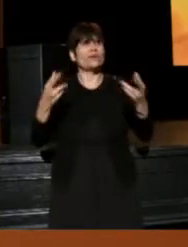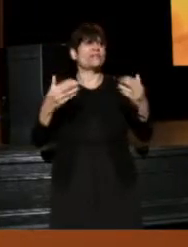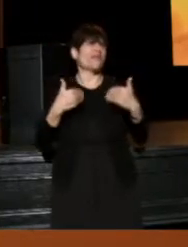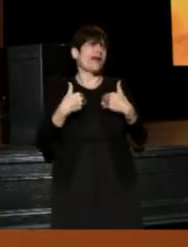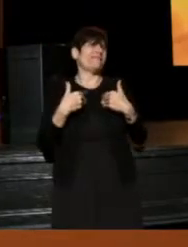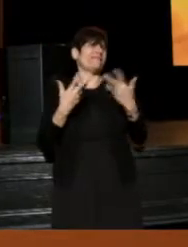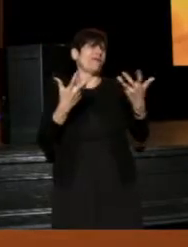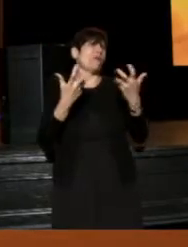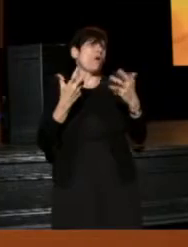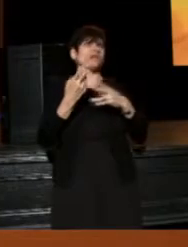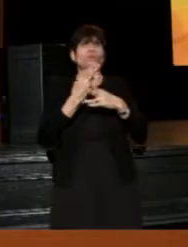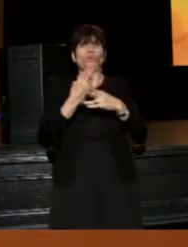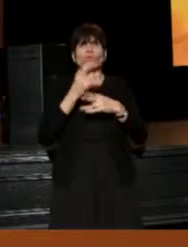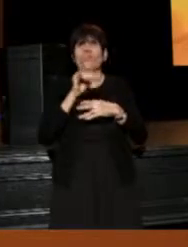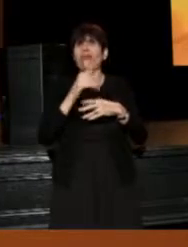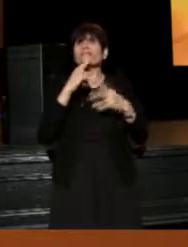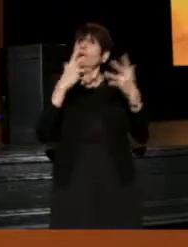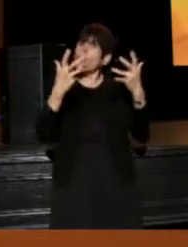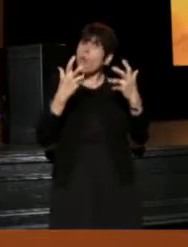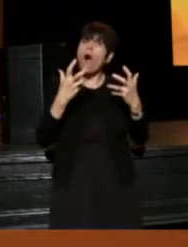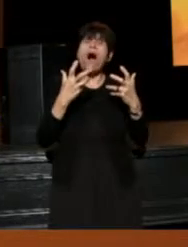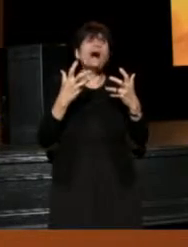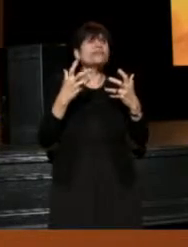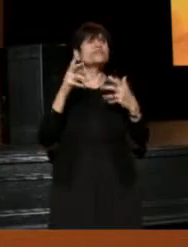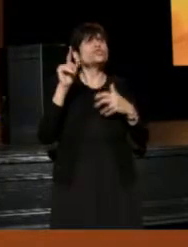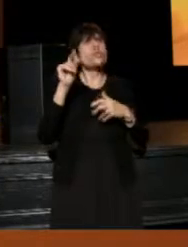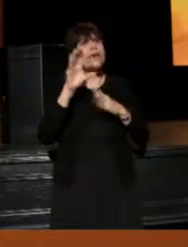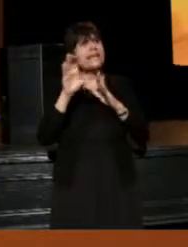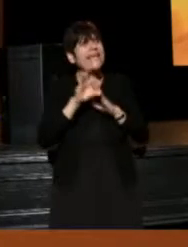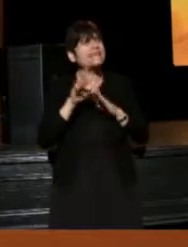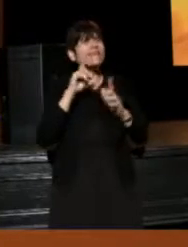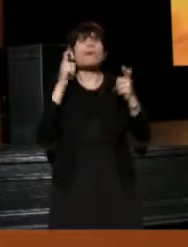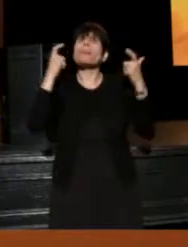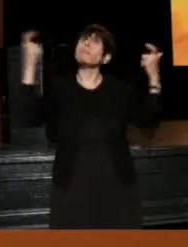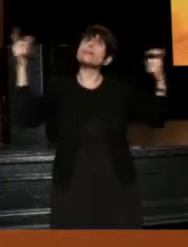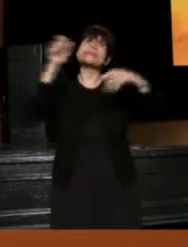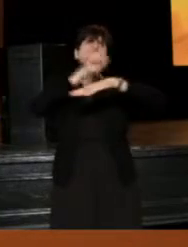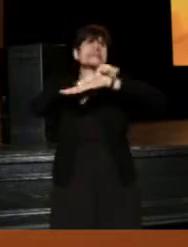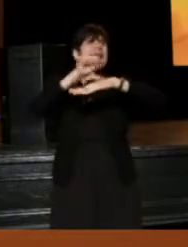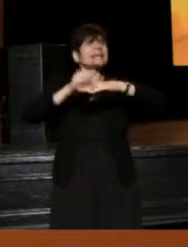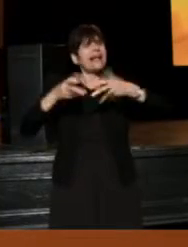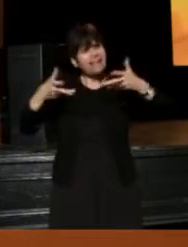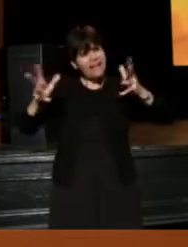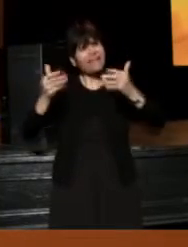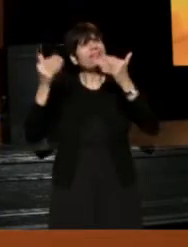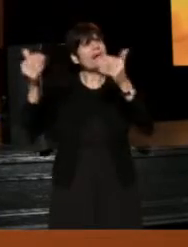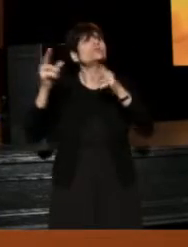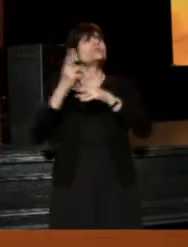If they want to use that, if they want to do any characters, if they want the big stage, then let them use it.